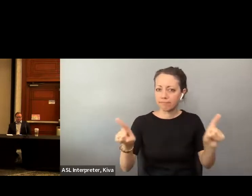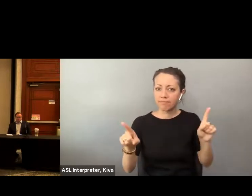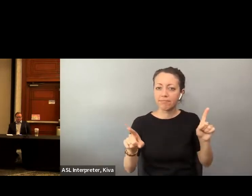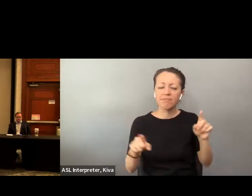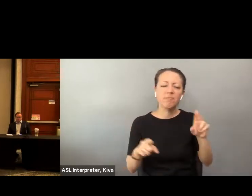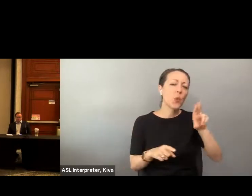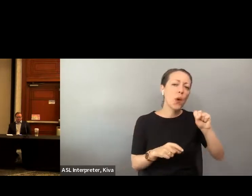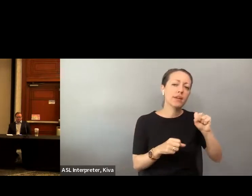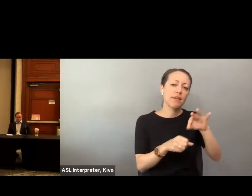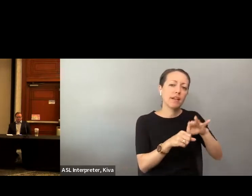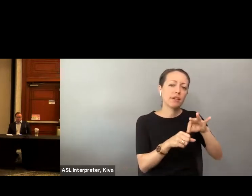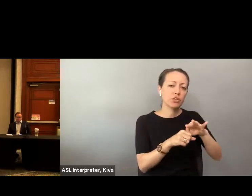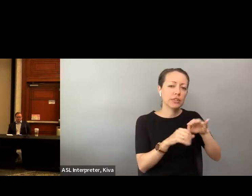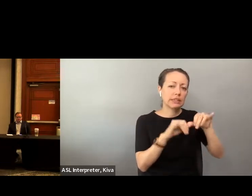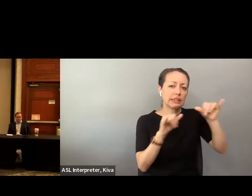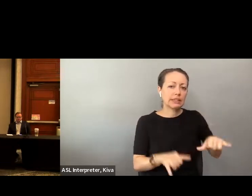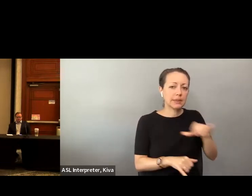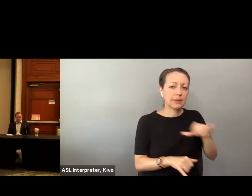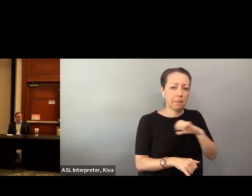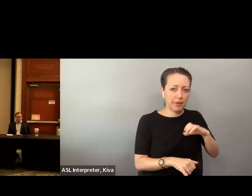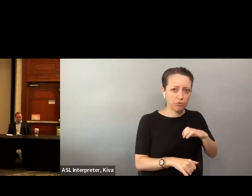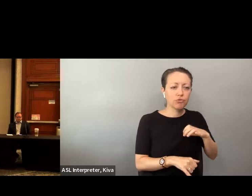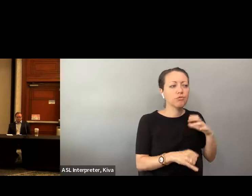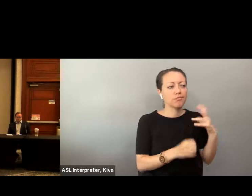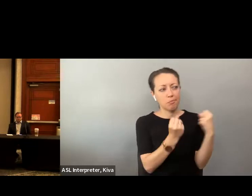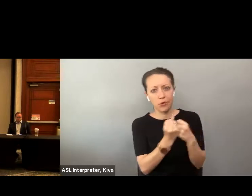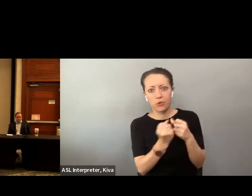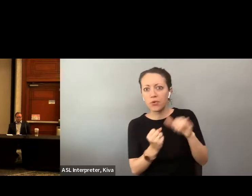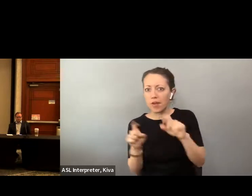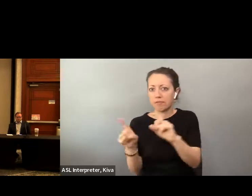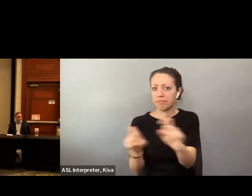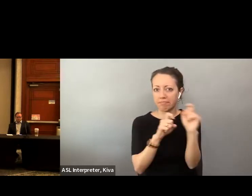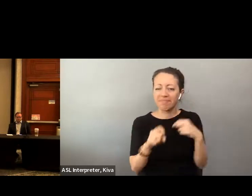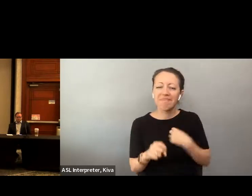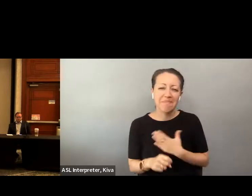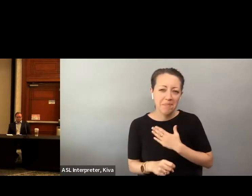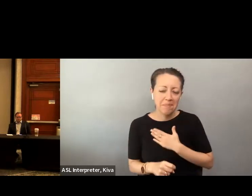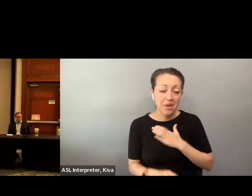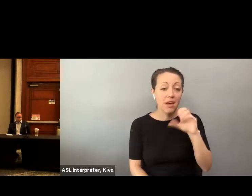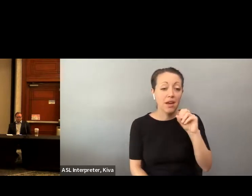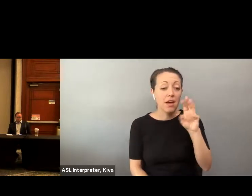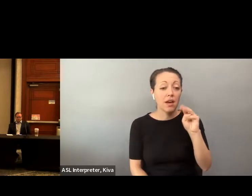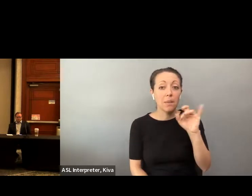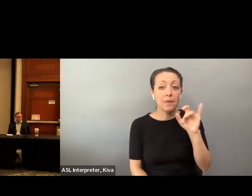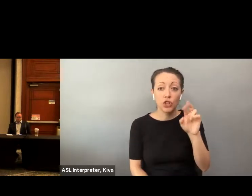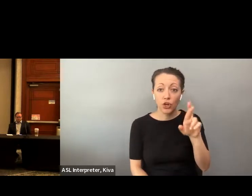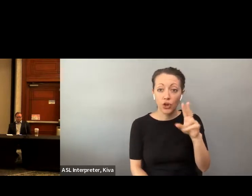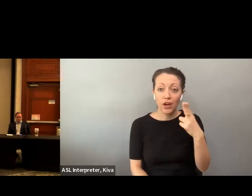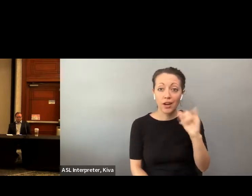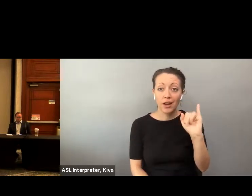We have a some of the surveys we've done, and then funded by have been sponsored by the Us. by -- have been sponsored by the US election assistance commission, and I'm very happy that we have Election Assistance Commission and I'm very happy that we have Commissioner Hicks here today to to join us and give us his is insights.